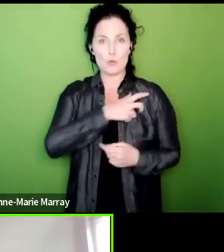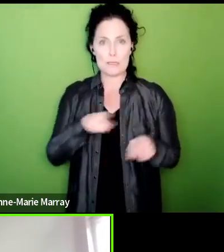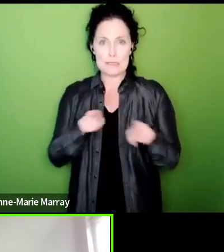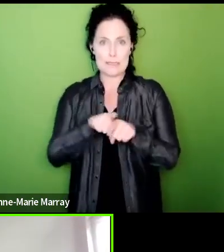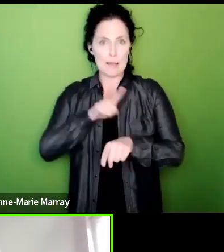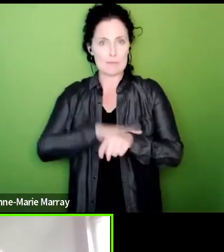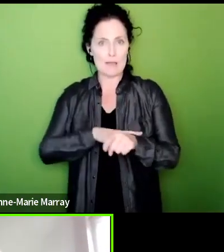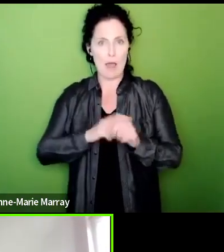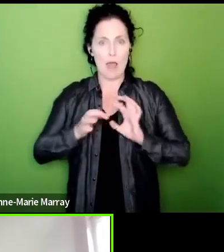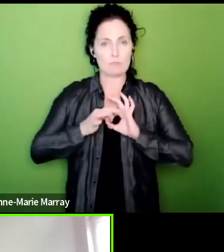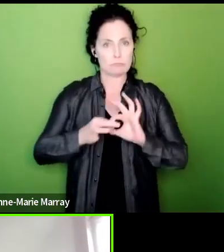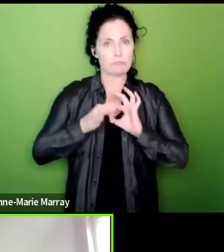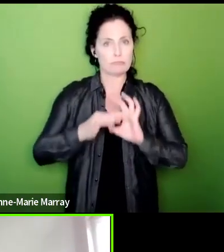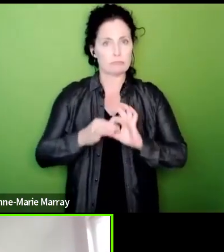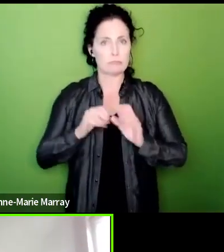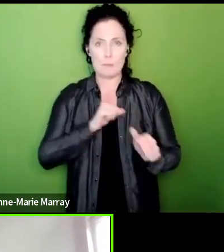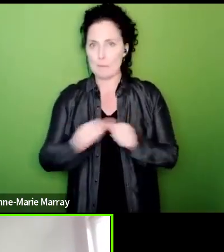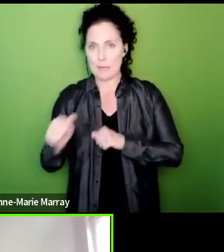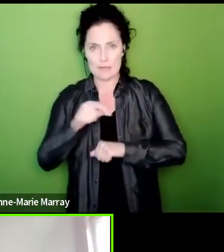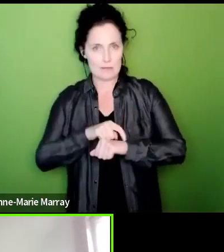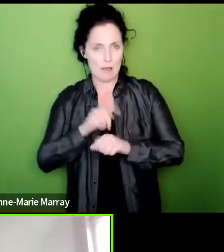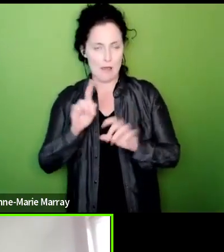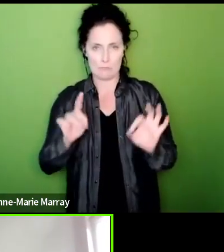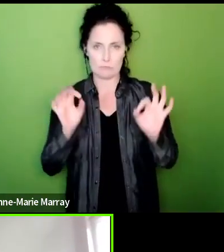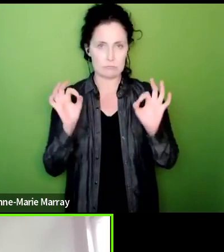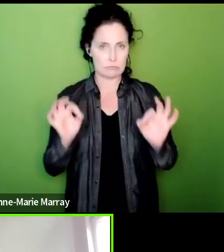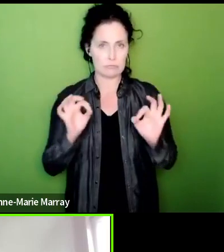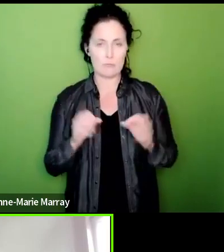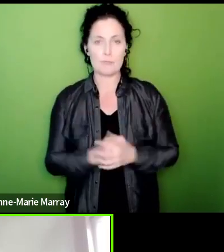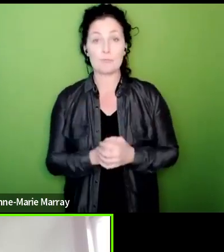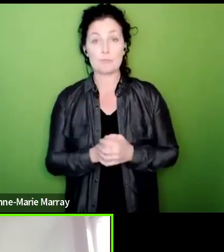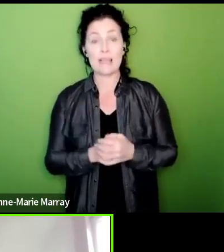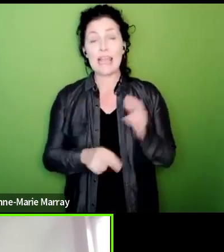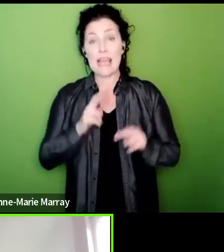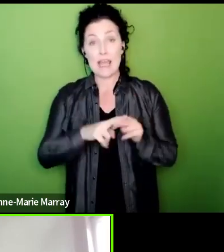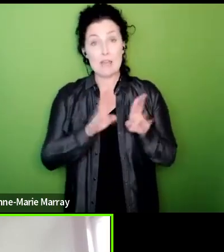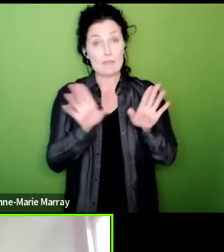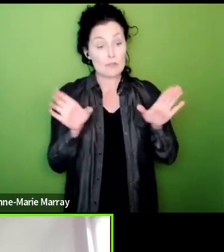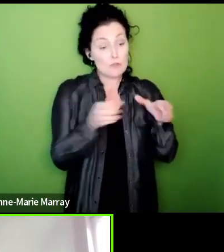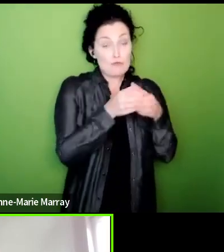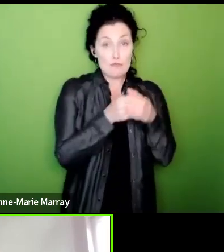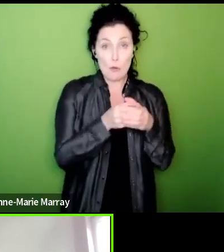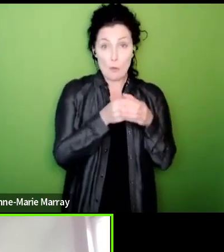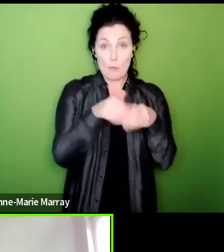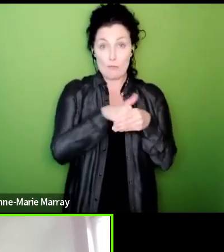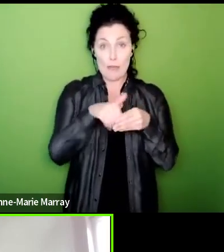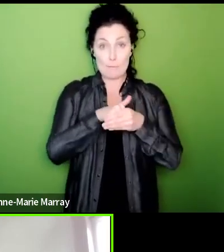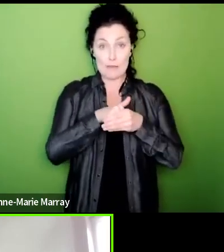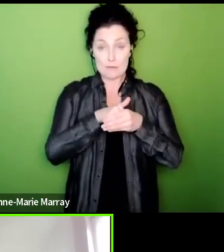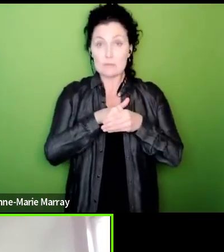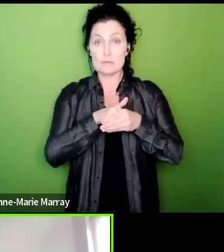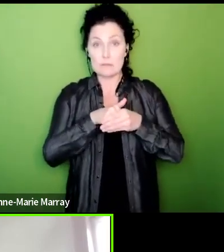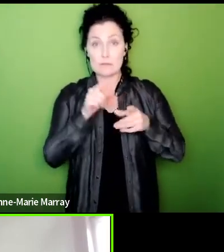where we're asking groups of members to take targeted action the NEC was very clear today that